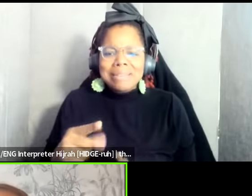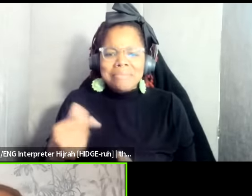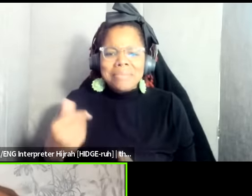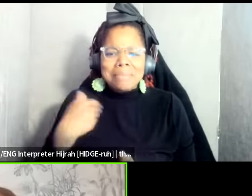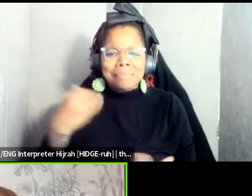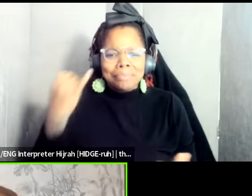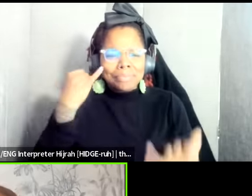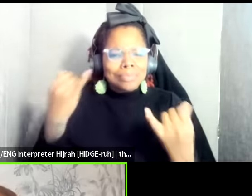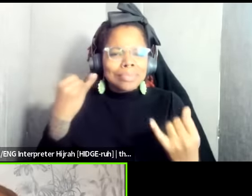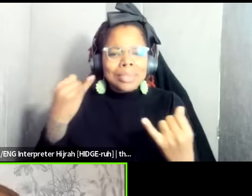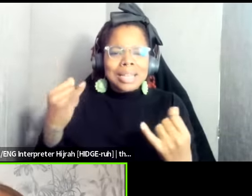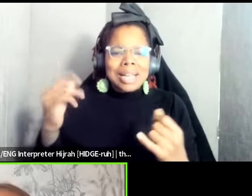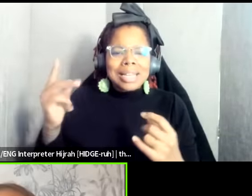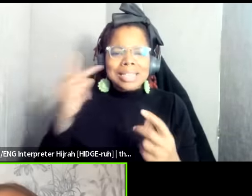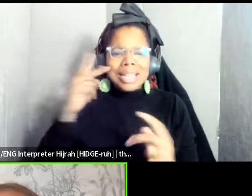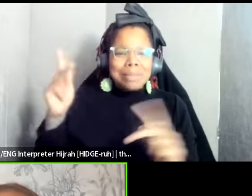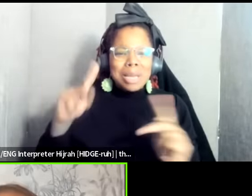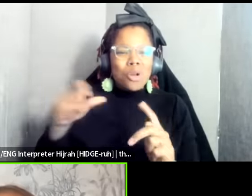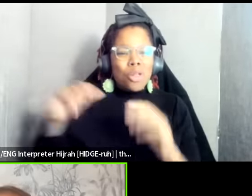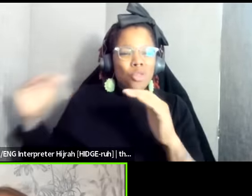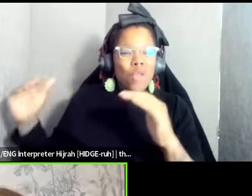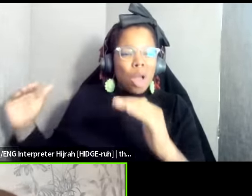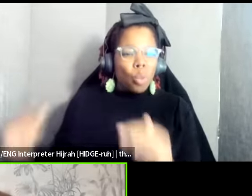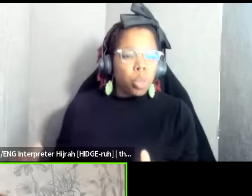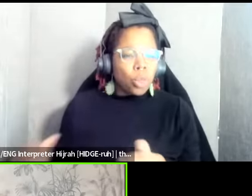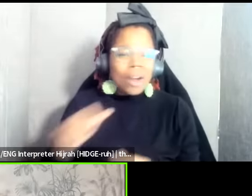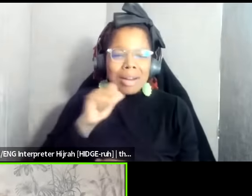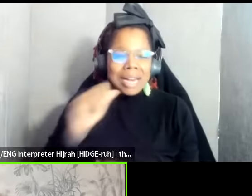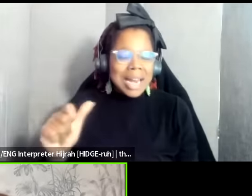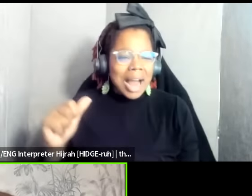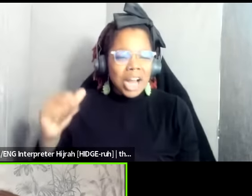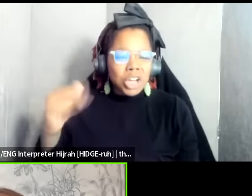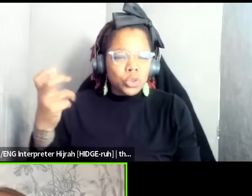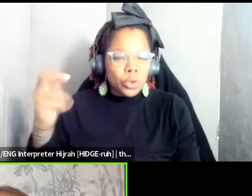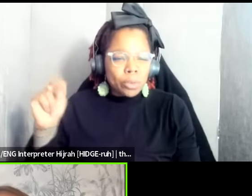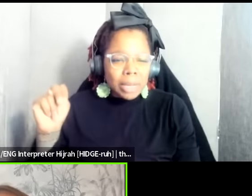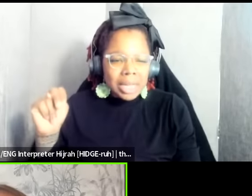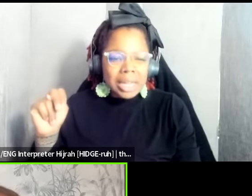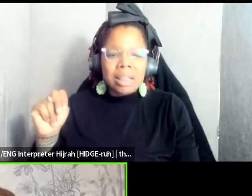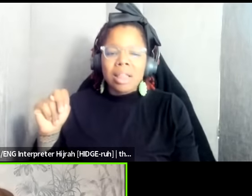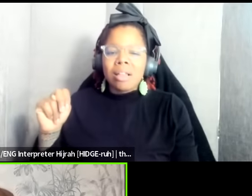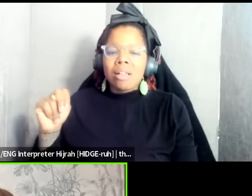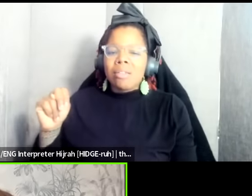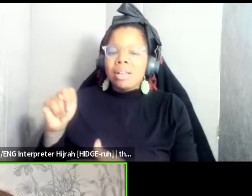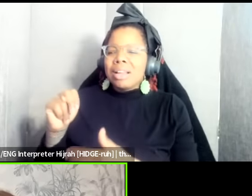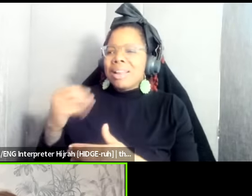people in their Humanity in their fullness and forwards xenophobic and racist narratives that